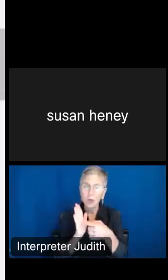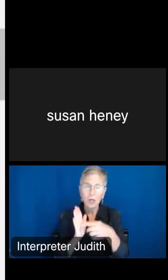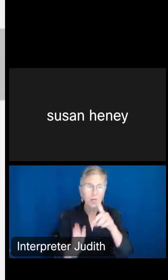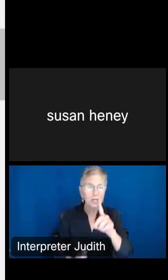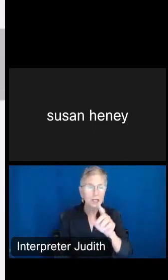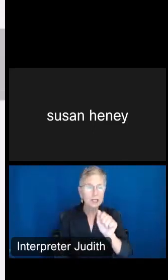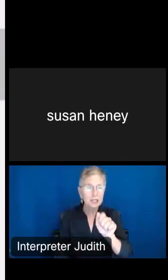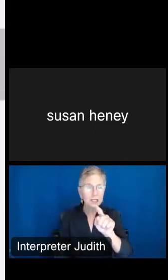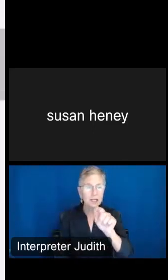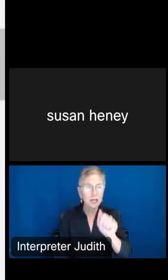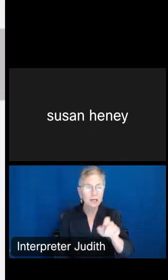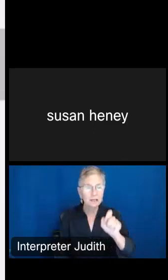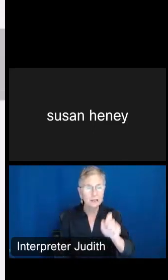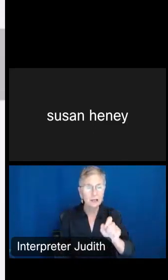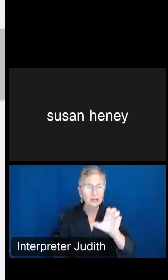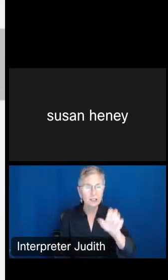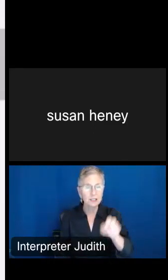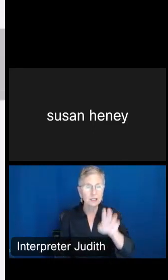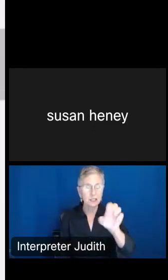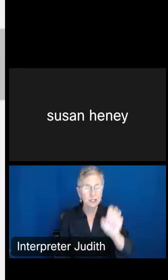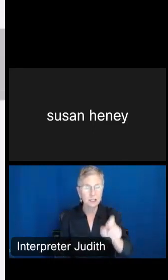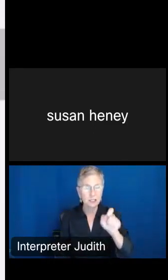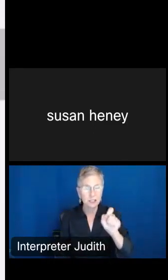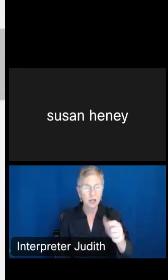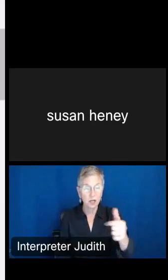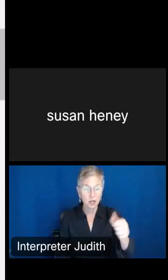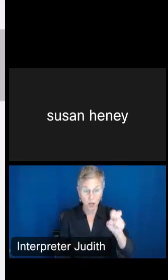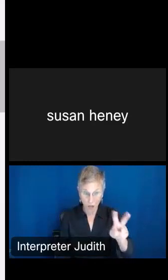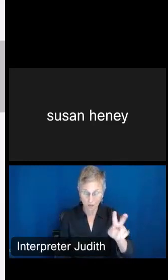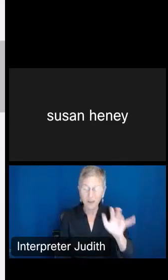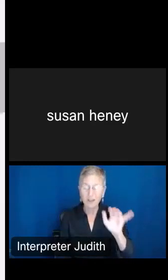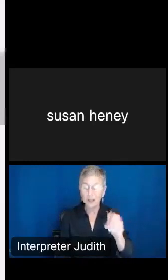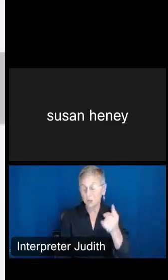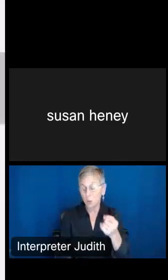of the resources or one of the tools that you can use, but from here, you can look at